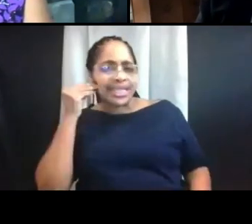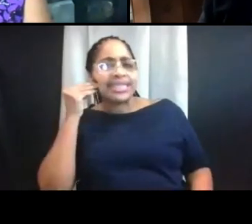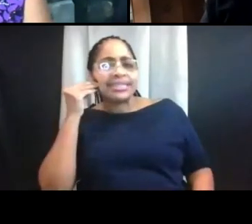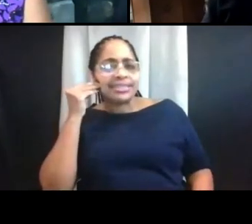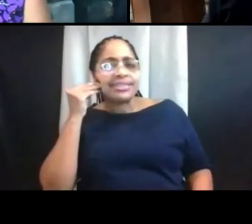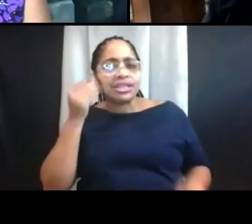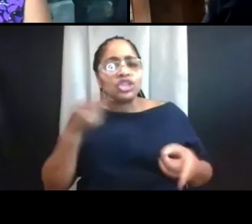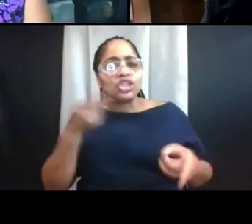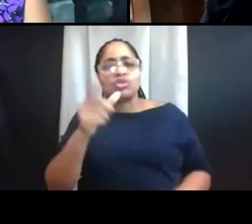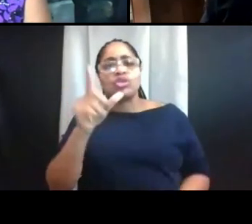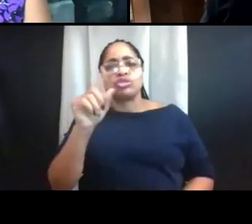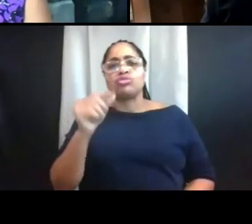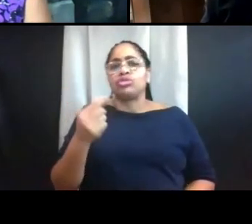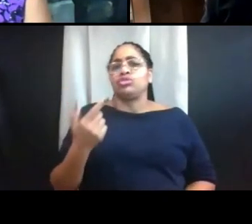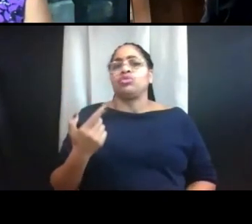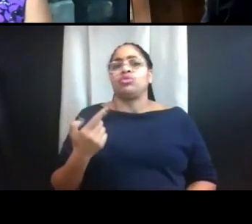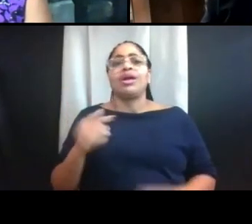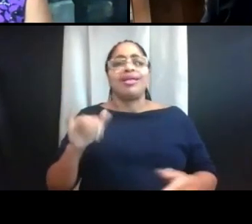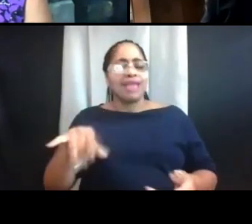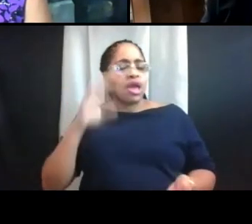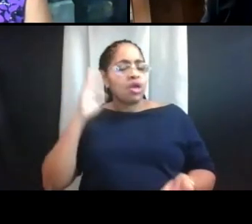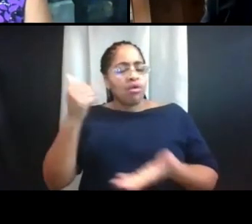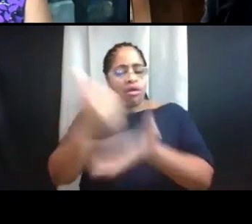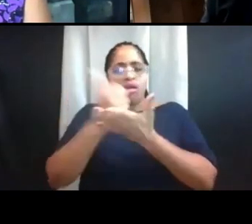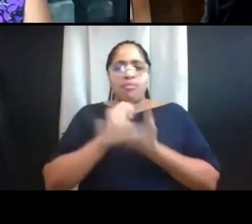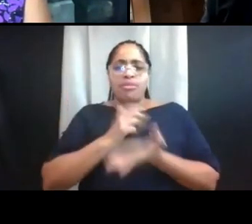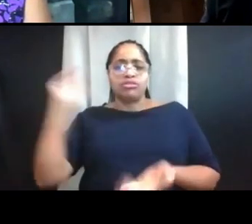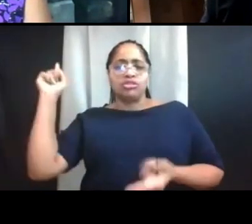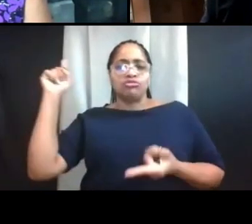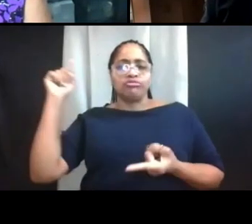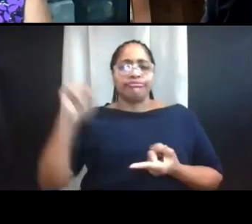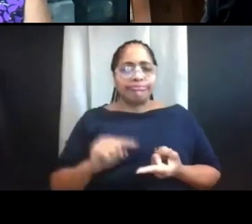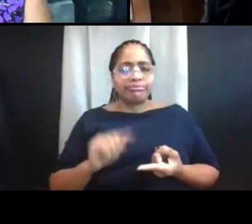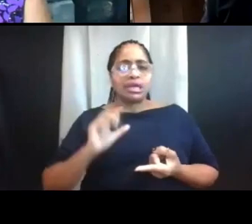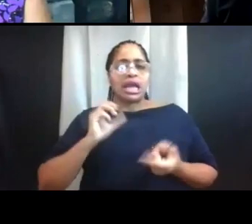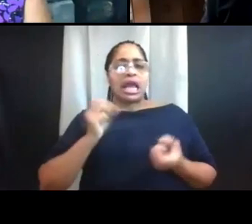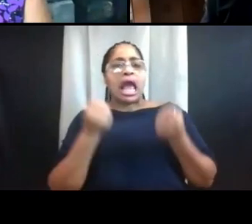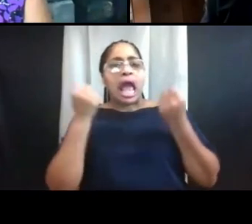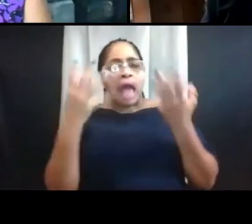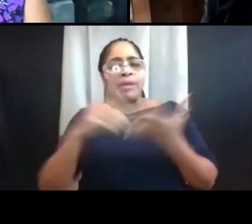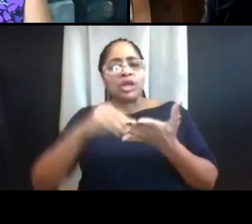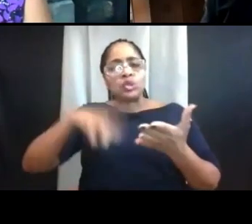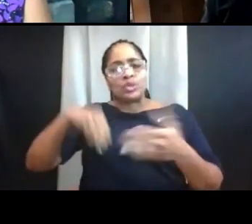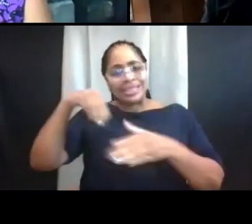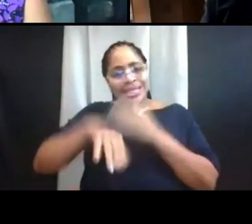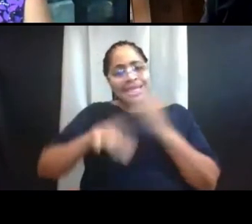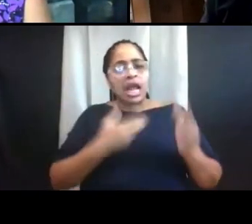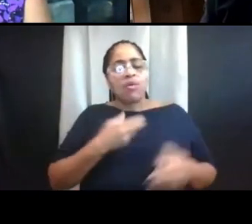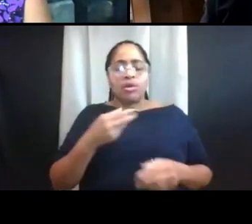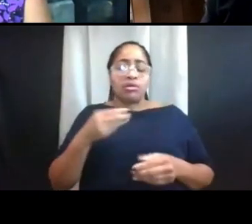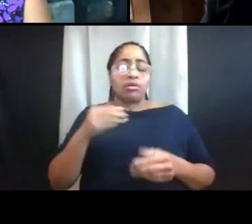This will allow us to reduce density in our residence halls and throughout campus. Graduate students may remain.